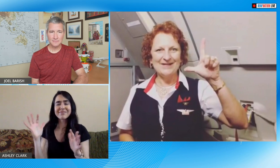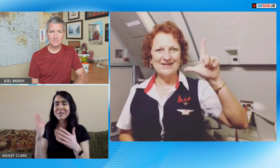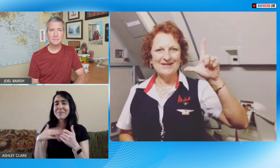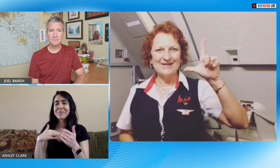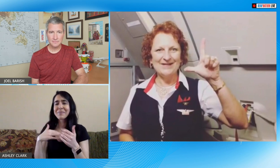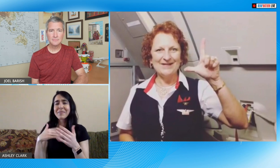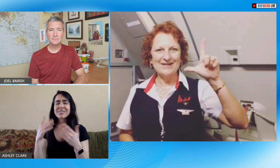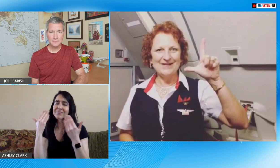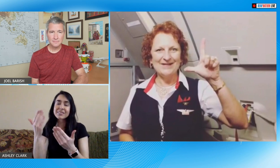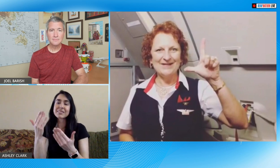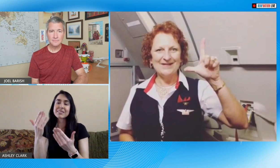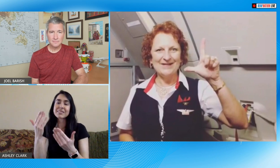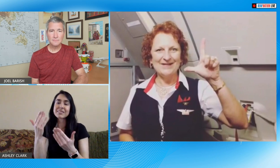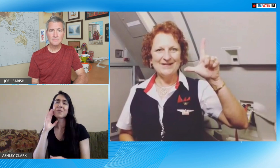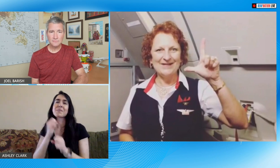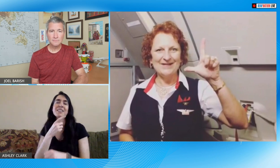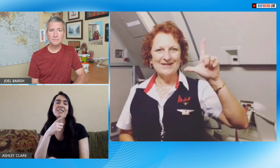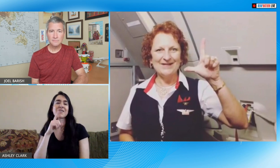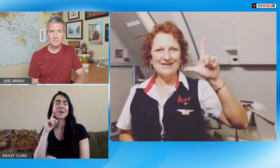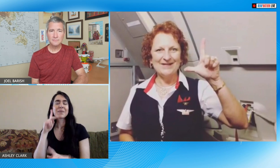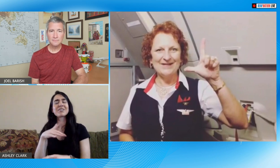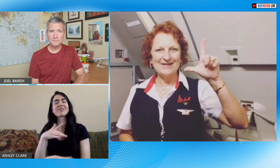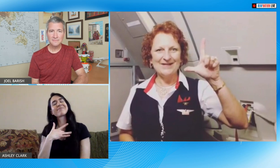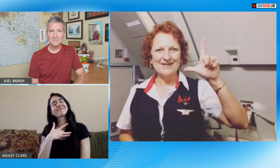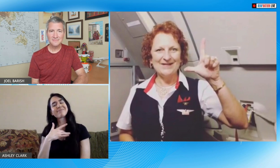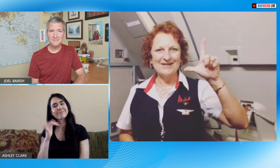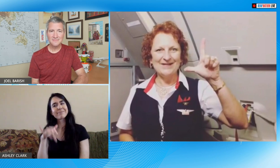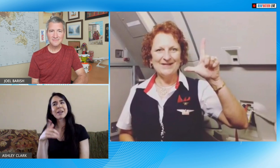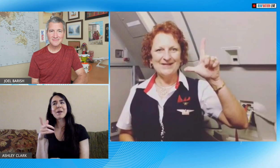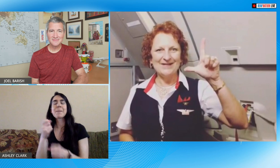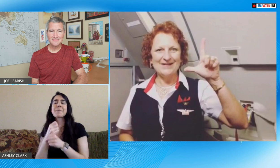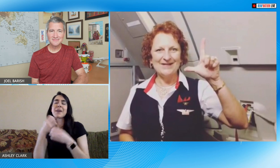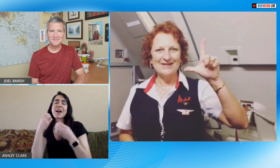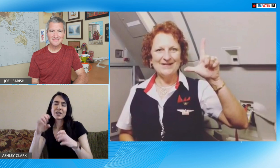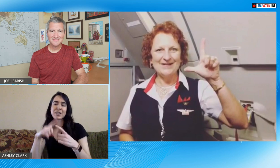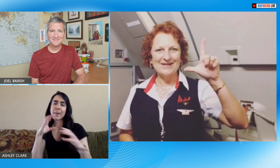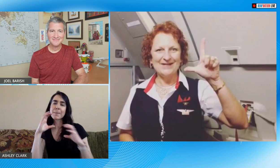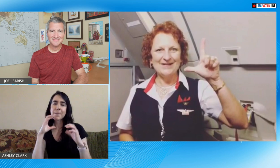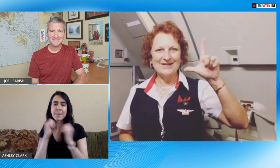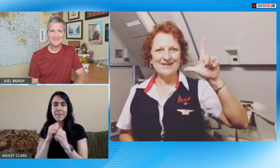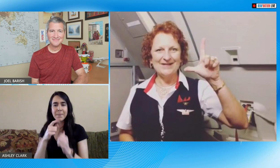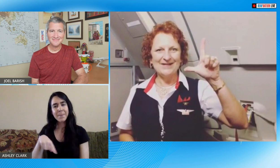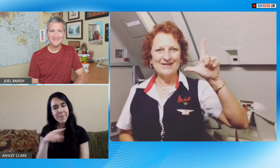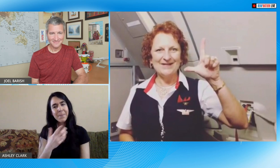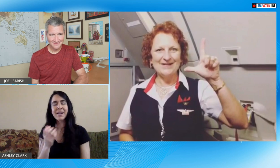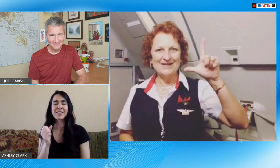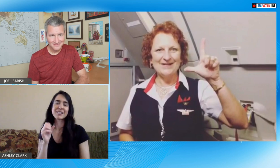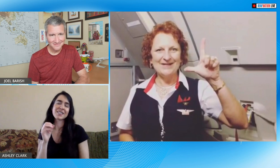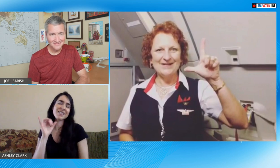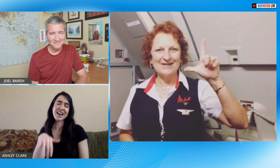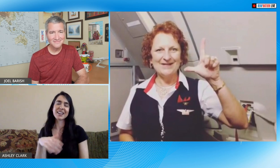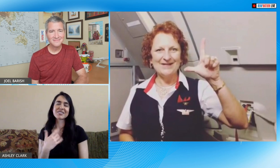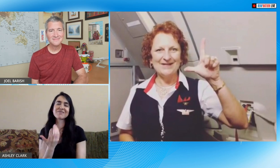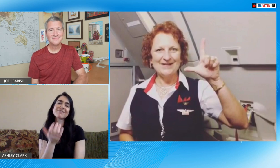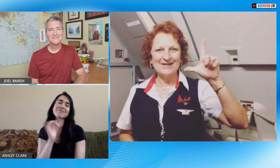happy to let me do that she said you know I only know some finger spelling but you can do that and a lot of deaf people were very touched at the fact